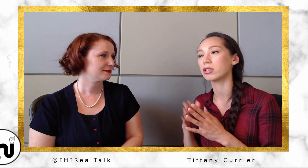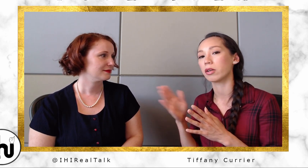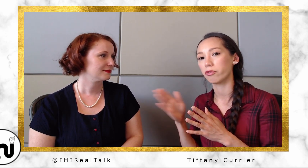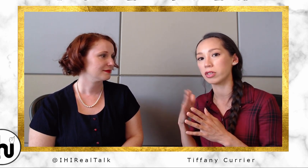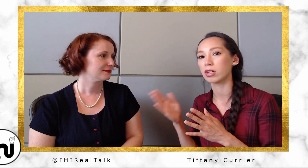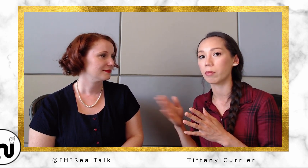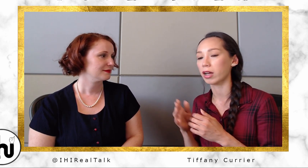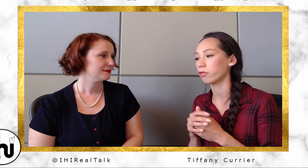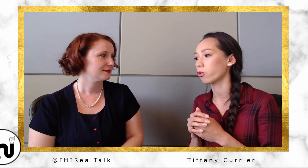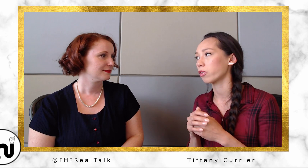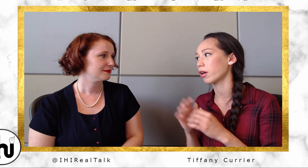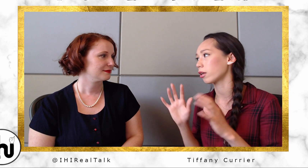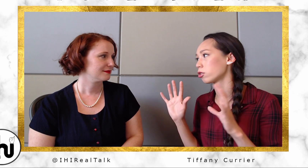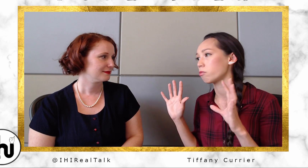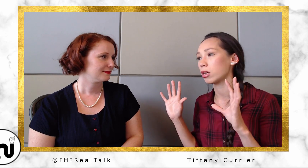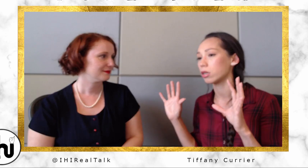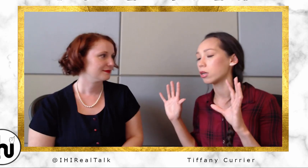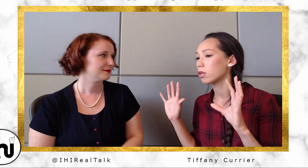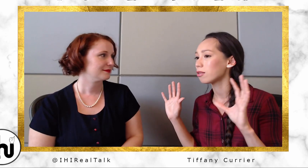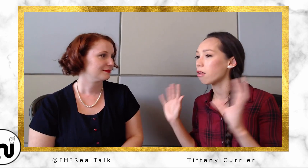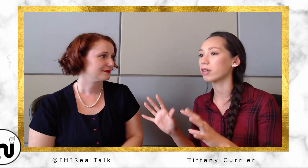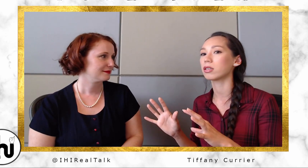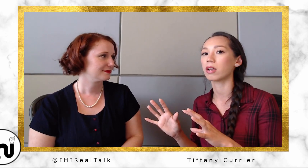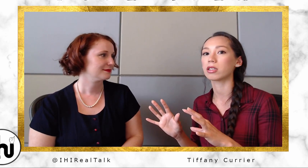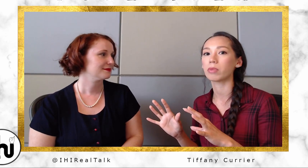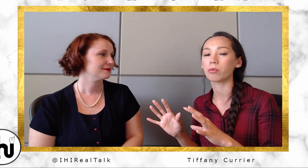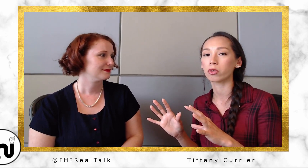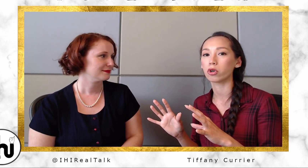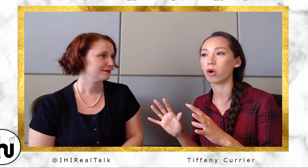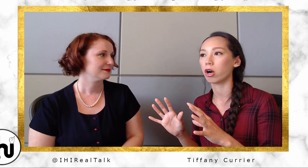visiting back and forth, I get to meet lots and lots of people who are in